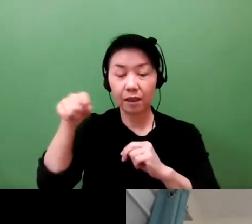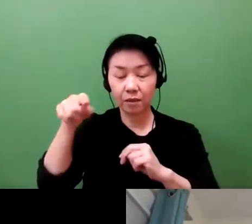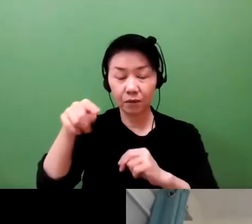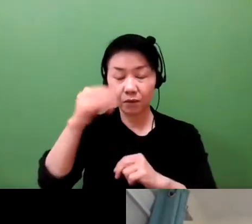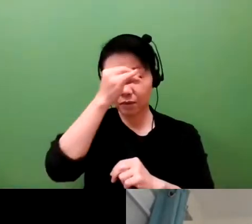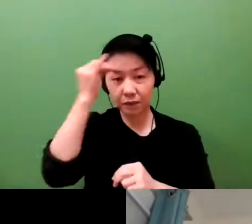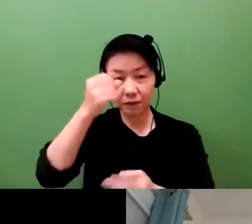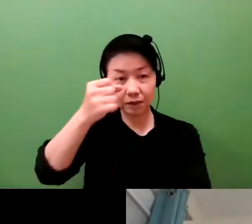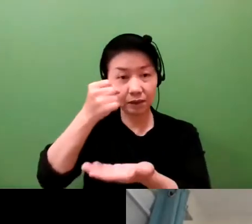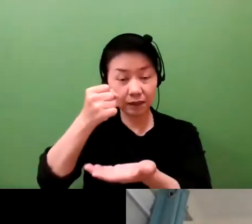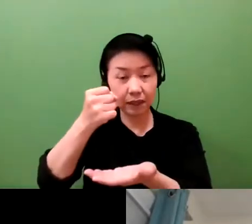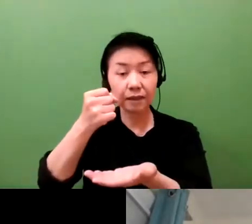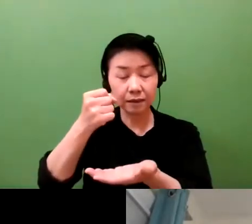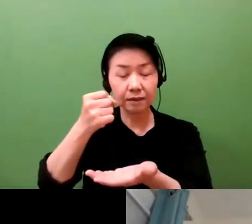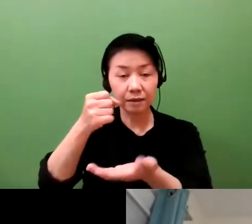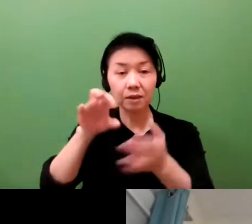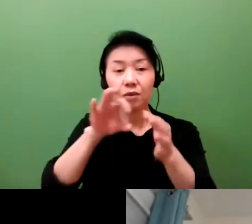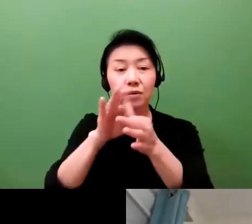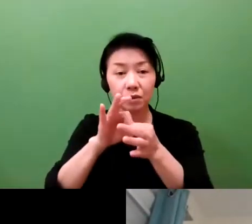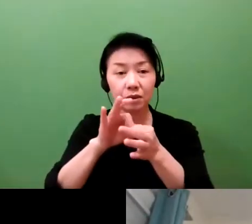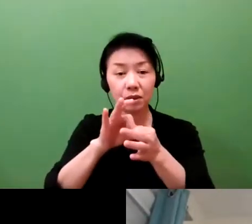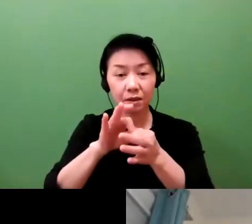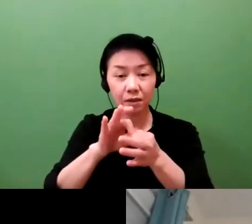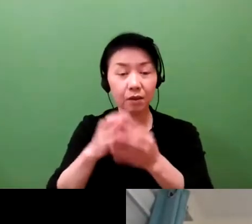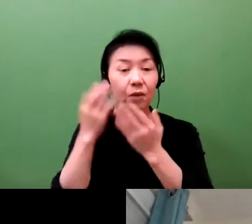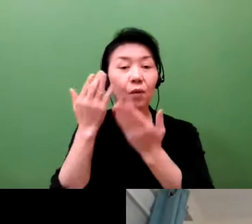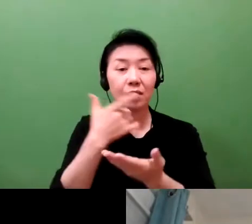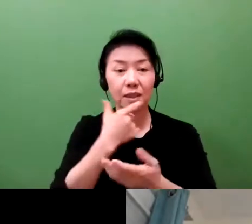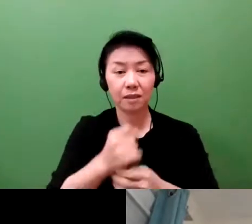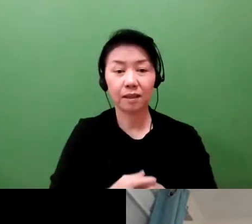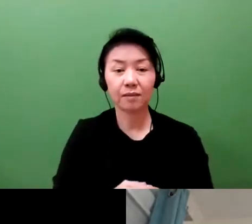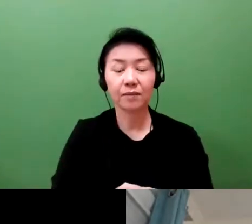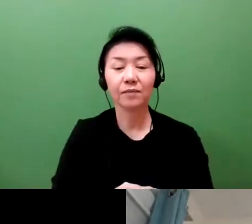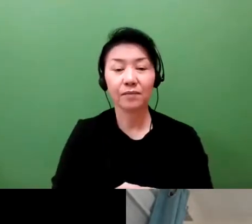It really was a perfect setup for the listing